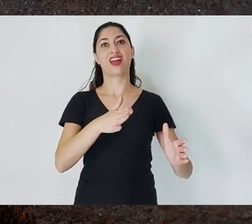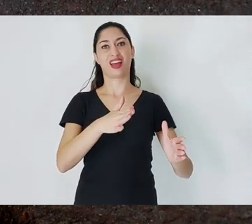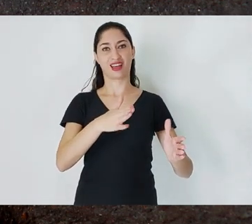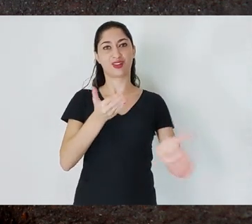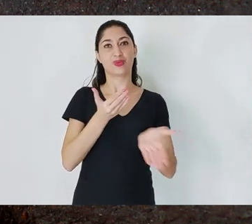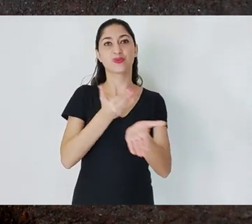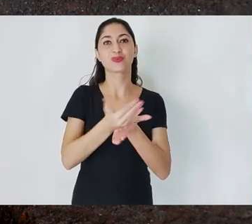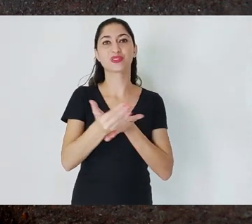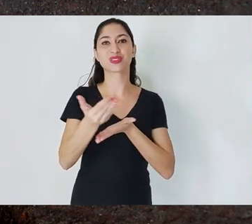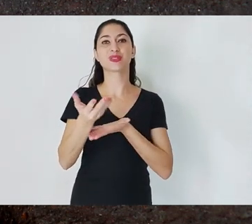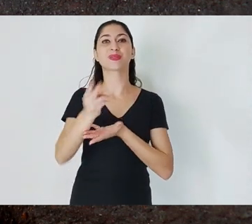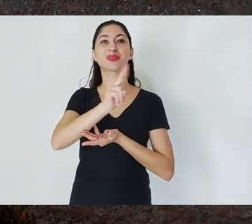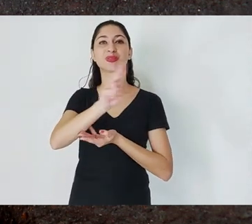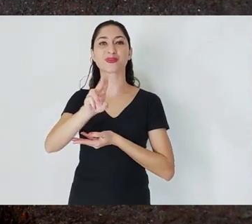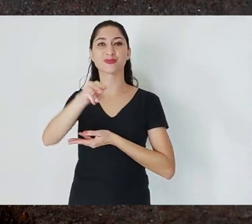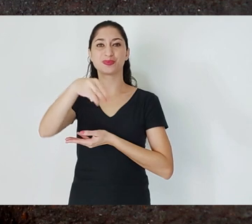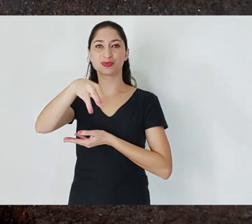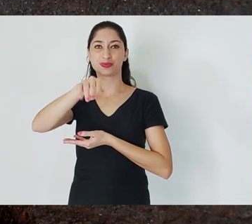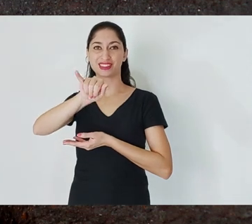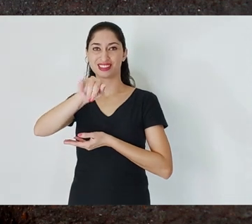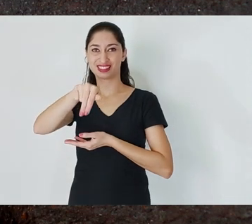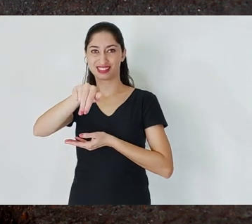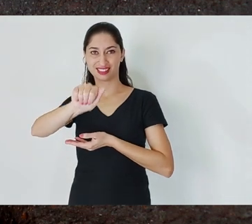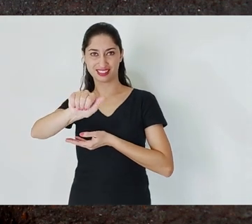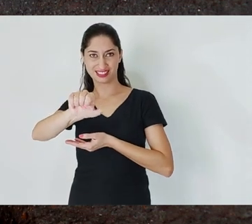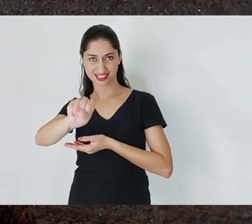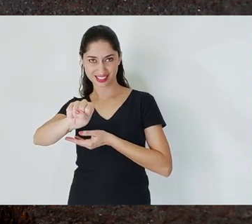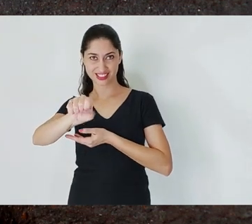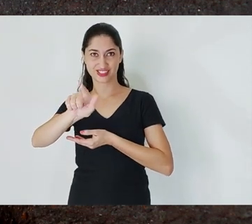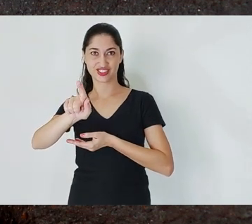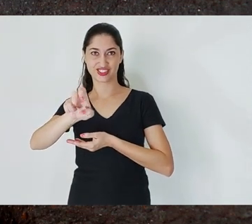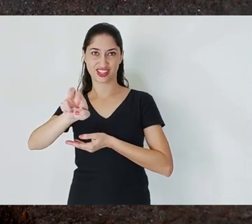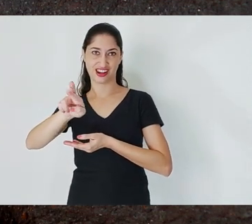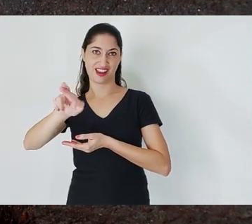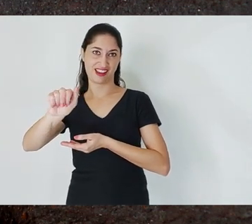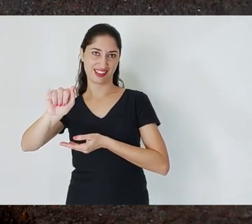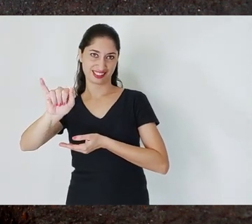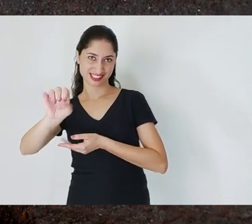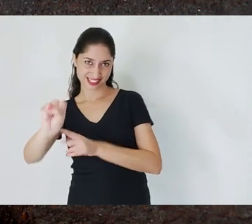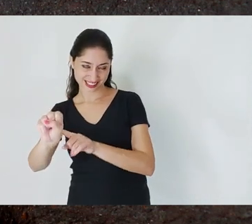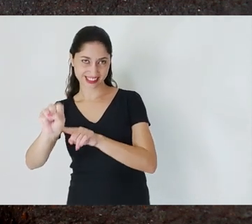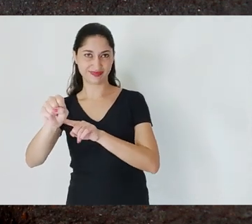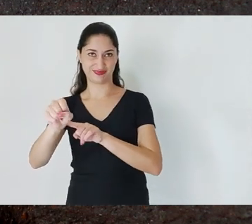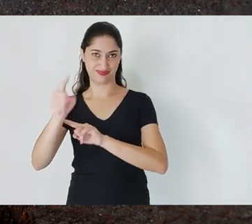existence of Minas Gerais. When gold becomes scarce, and this is another myth,